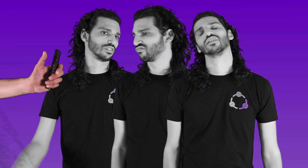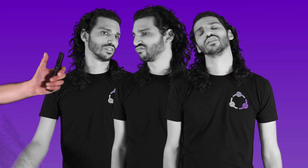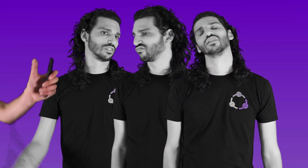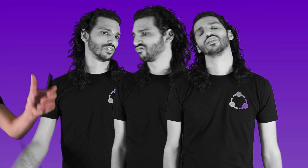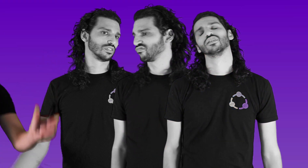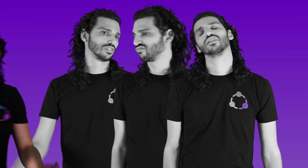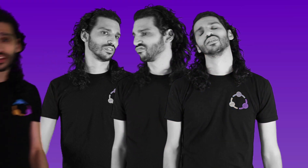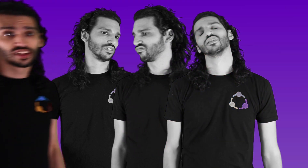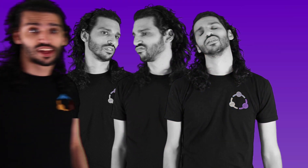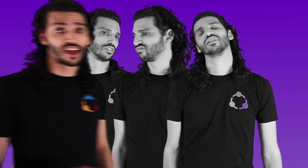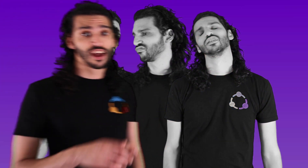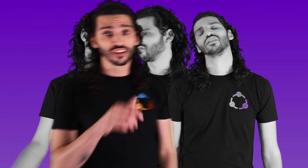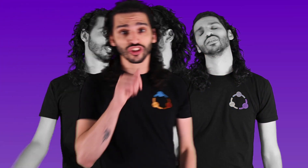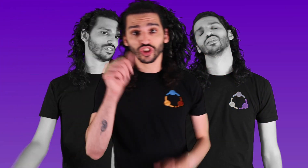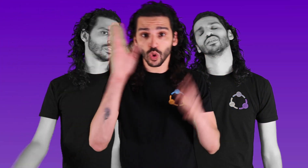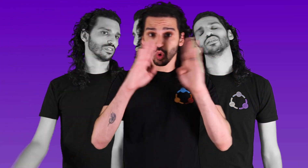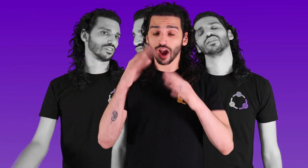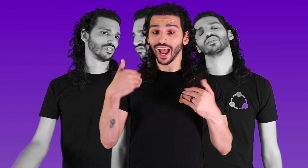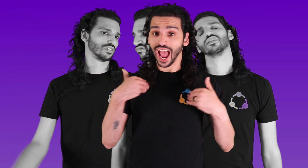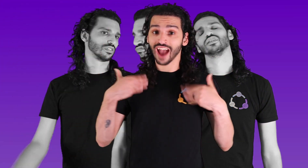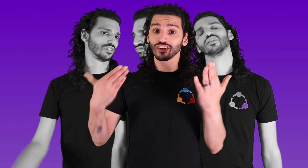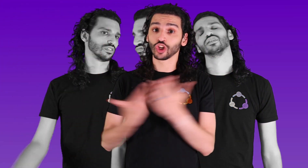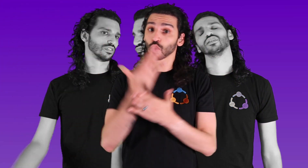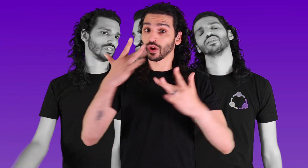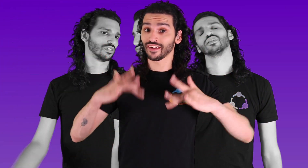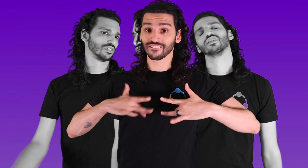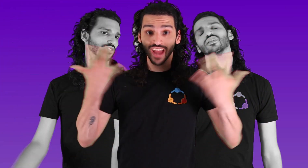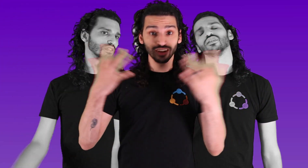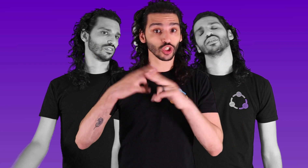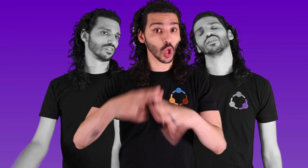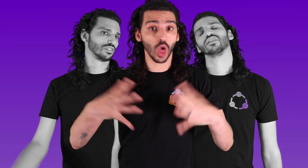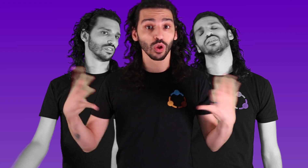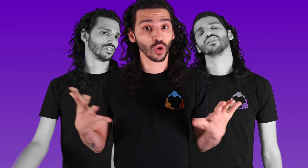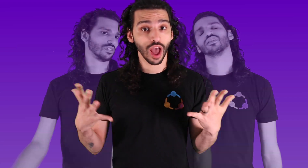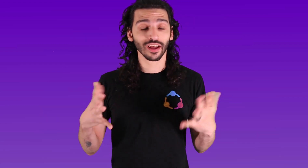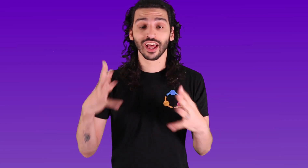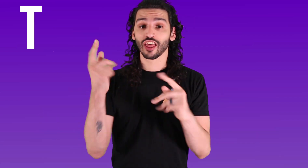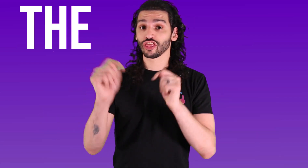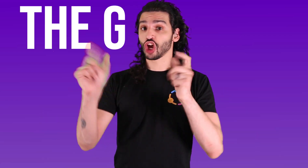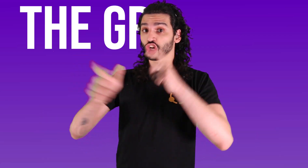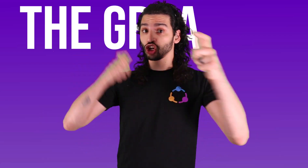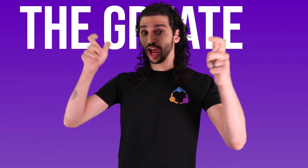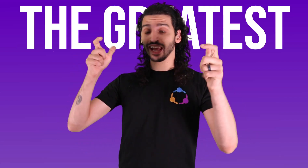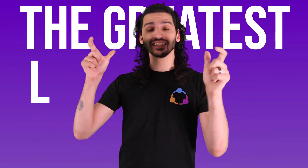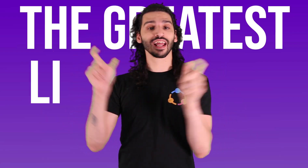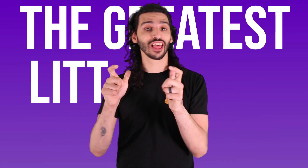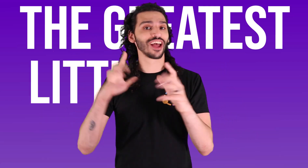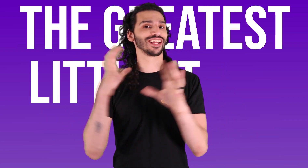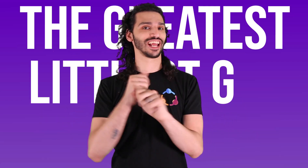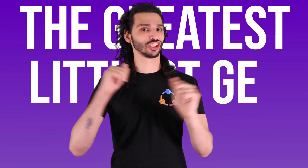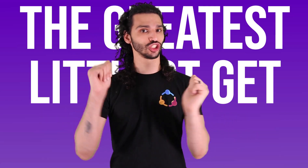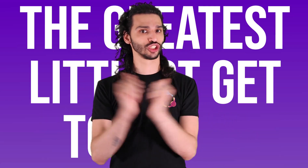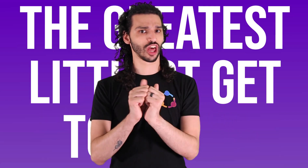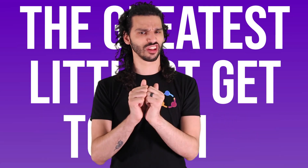(Click to change the background) Don't worry! We have a new event called “The Greatest Littlest Get Together"